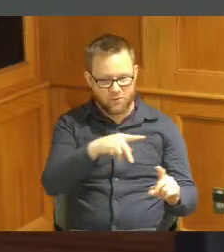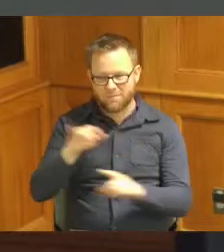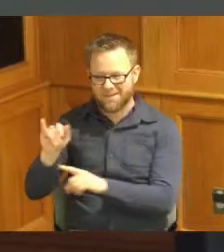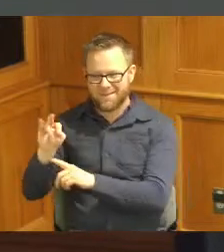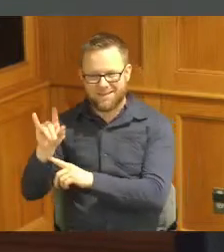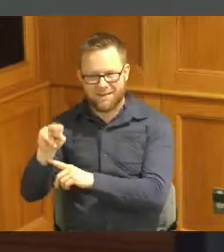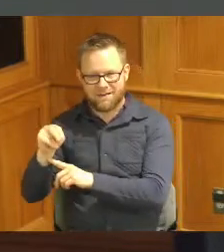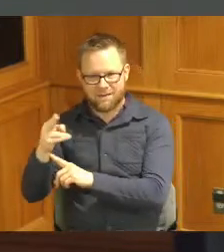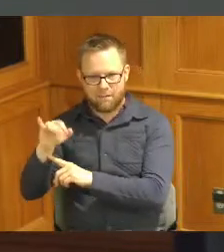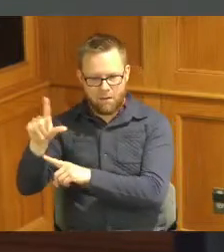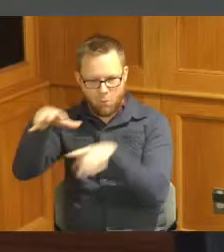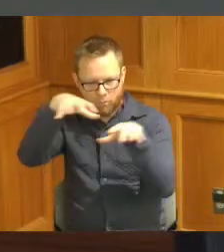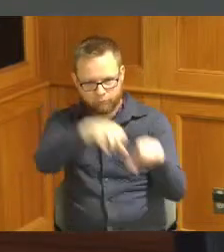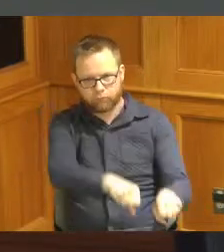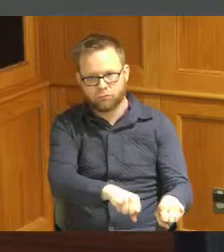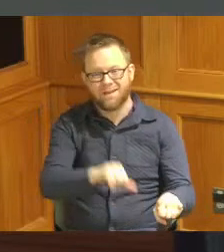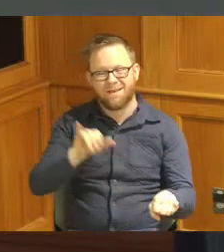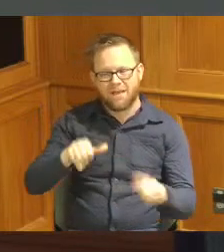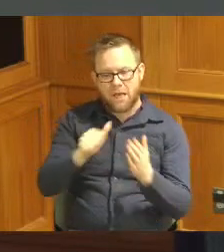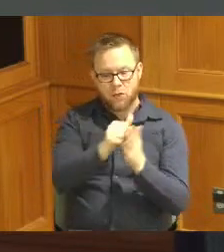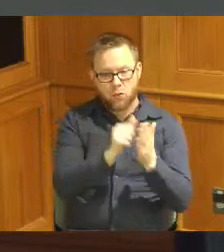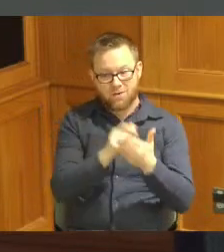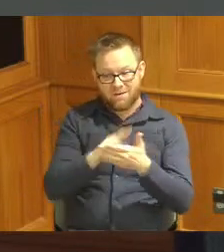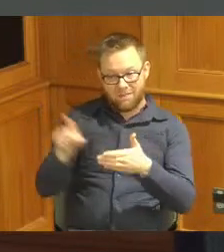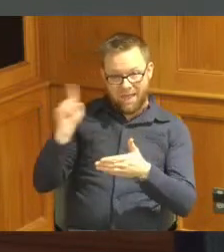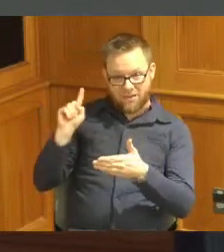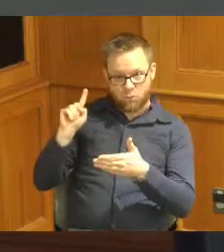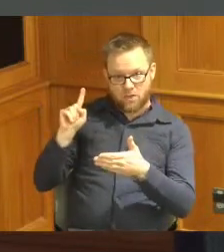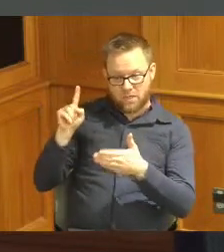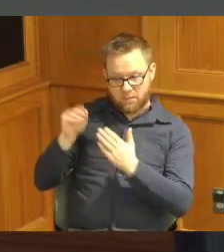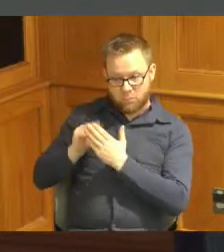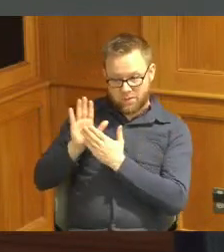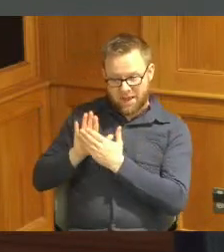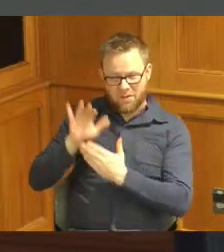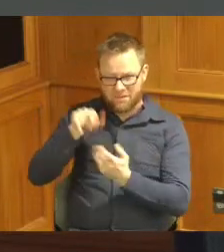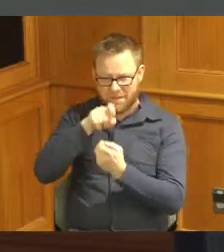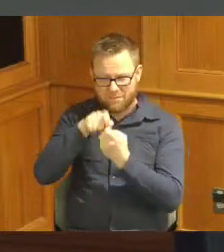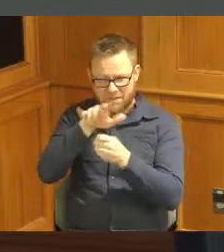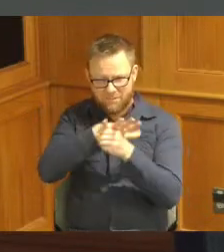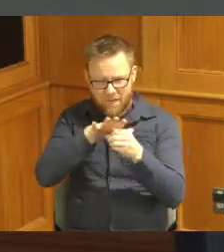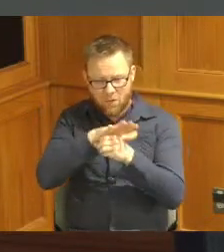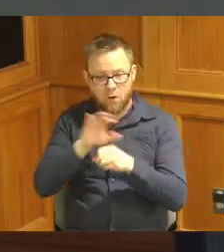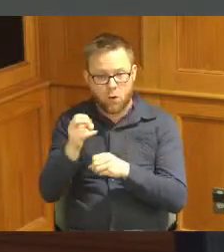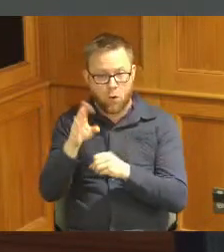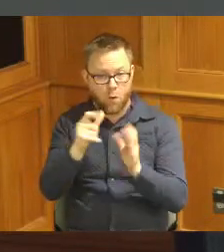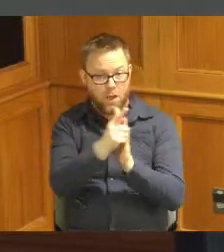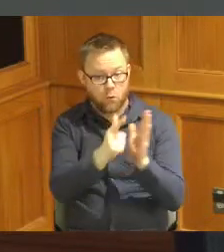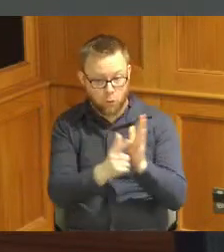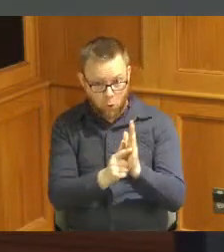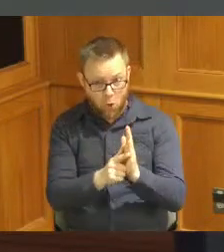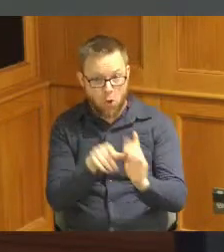one that was on the agenda last week this is a specific area of the Ohio revised code where the